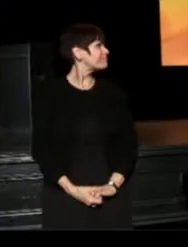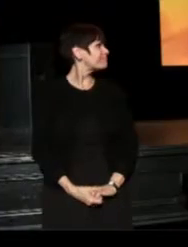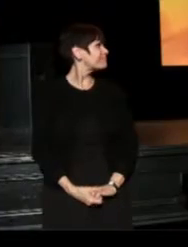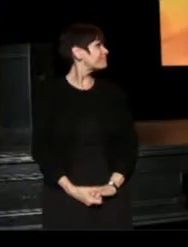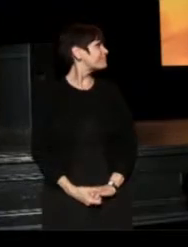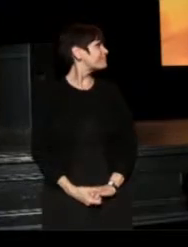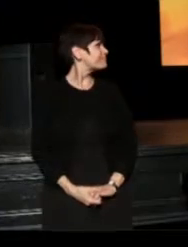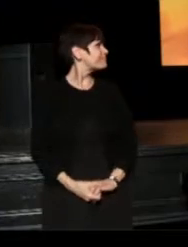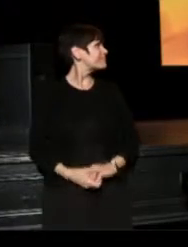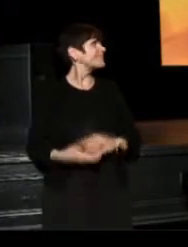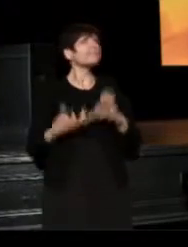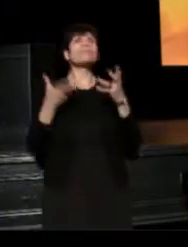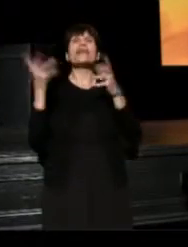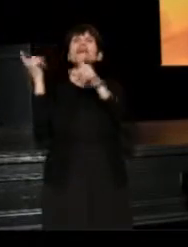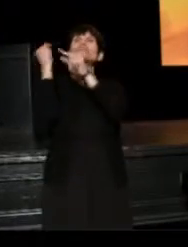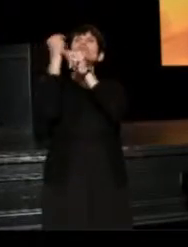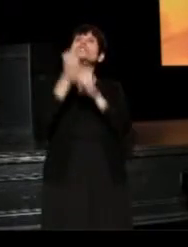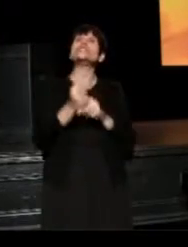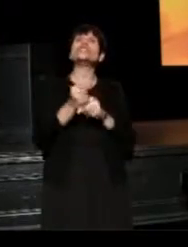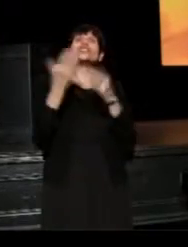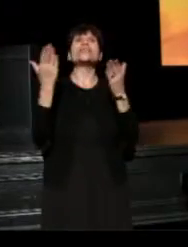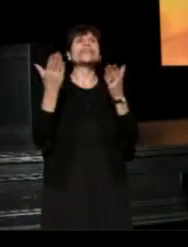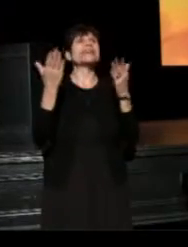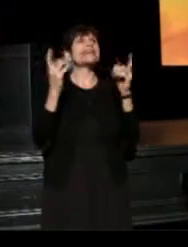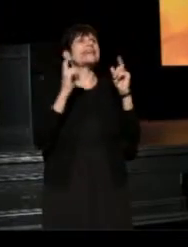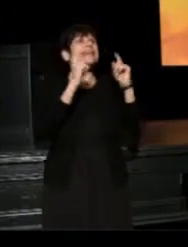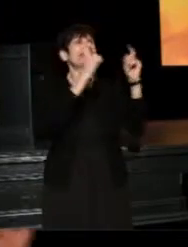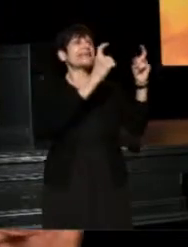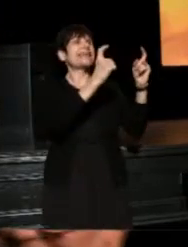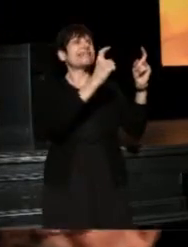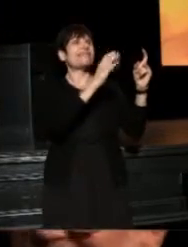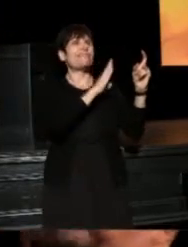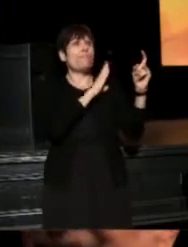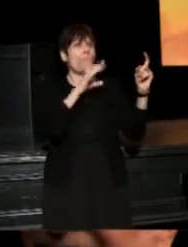(Teresa) We have a tradition at TCG of giving outgoing Board members